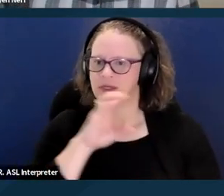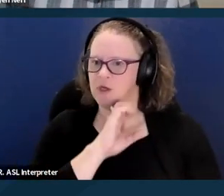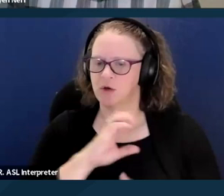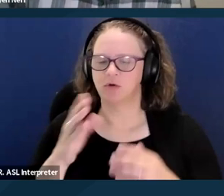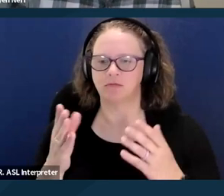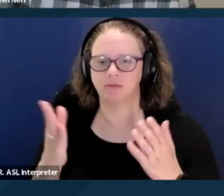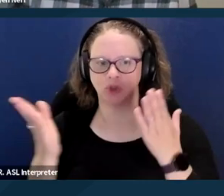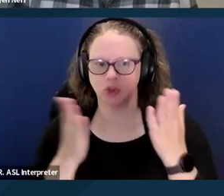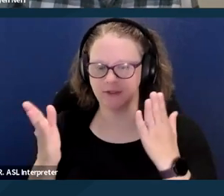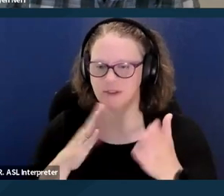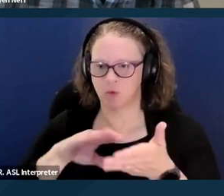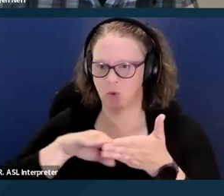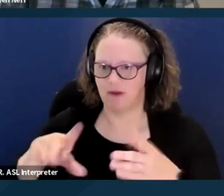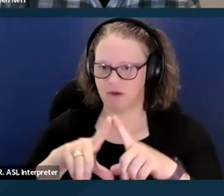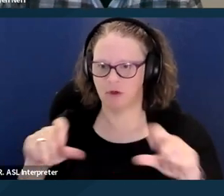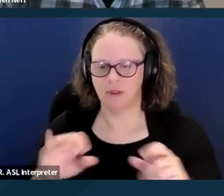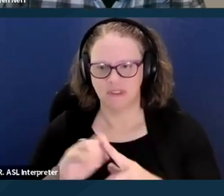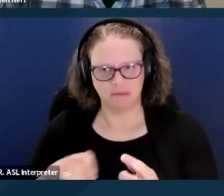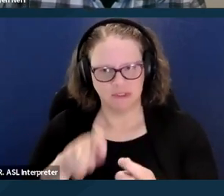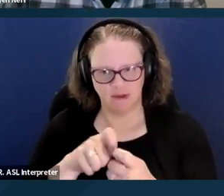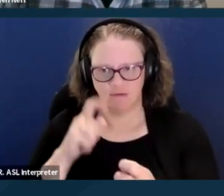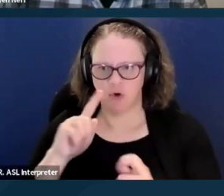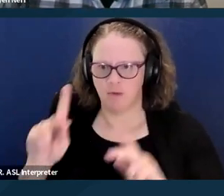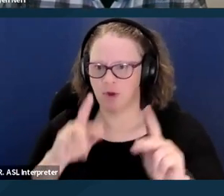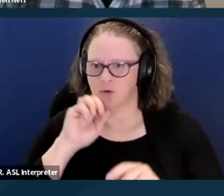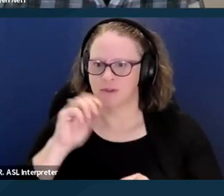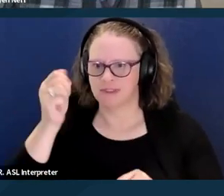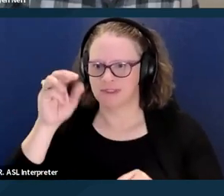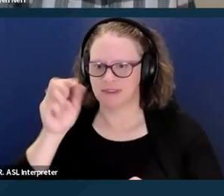for people who are senior citizens, people who are 65 and older.